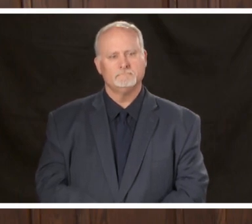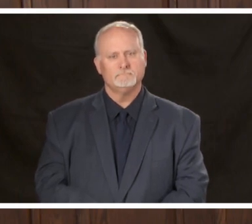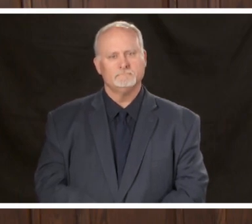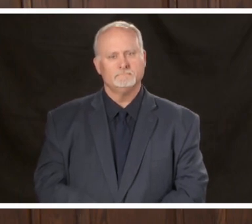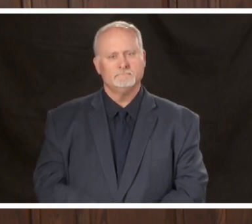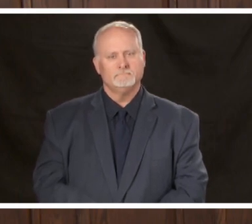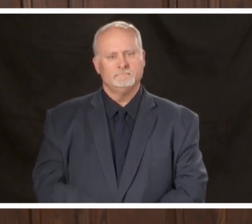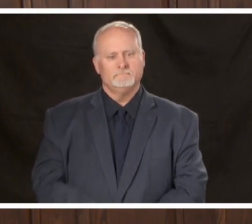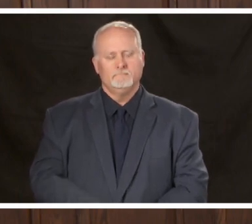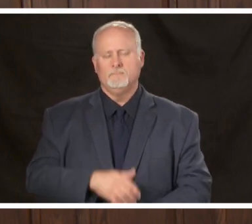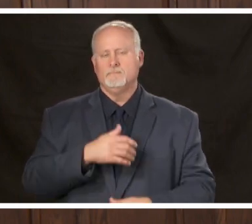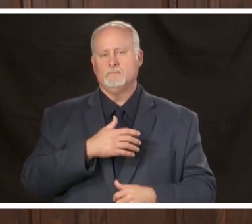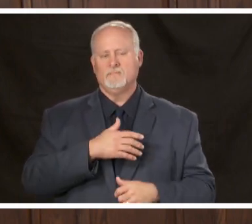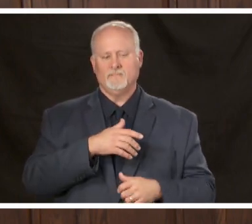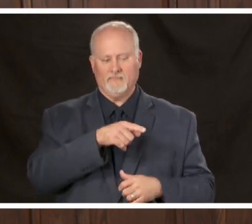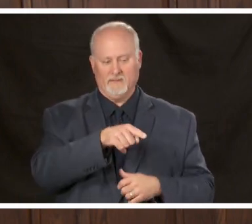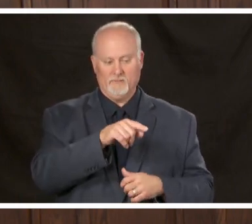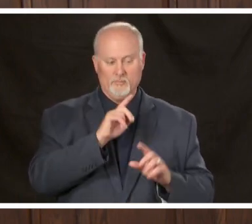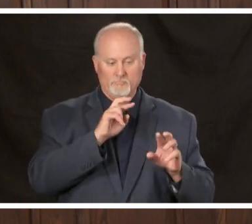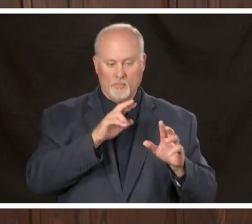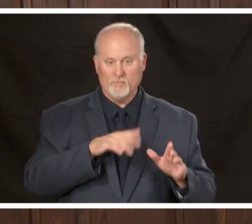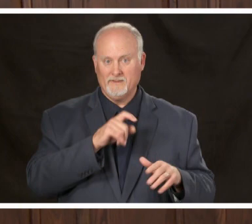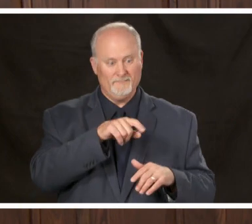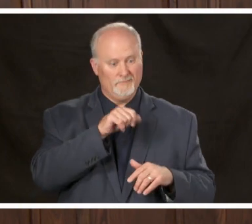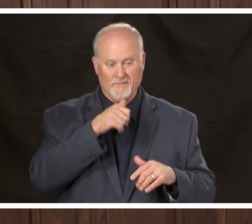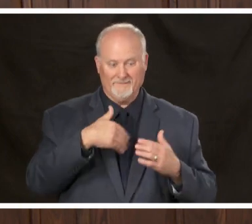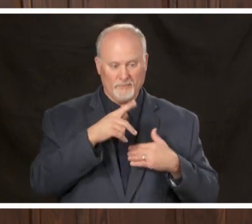reminder to please meet yourself if you do not have a question and make sure